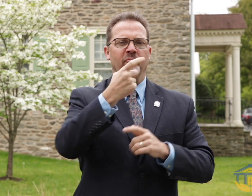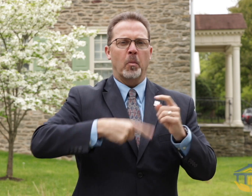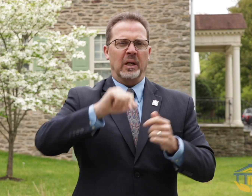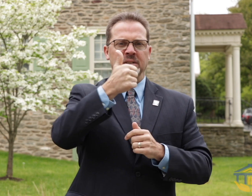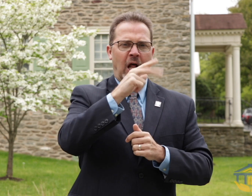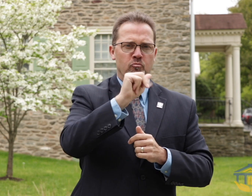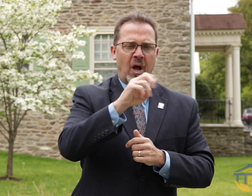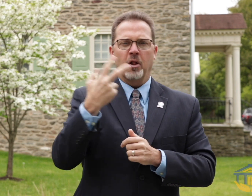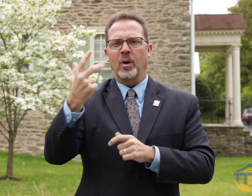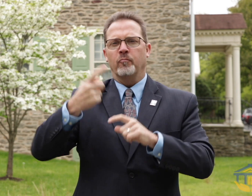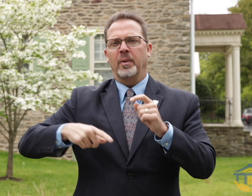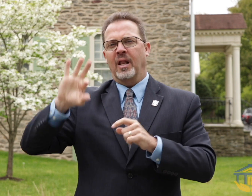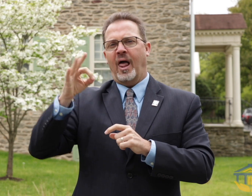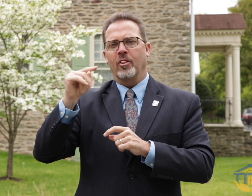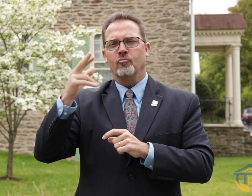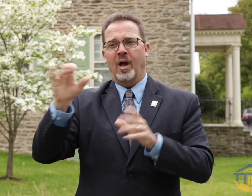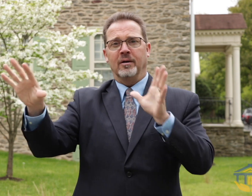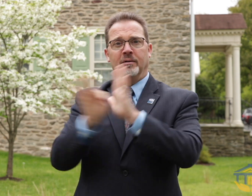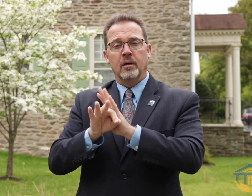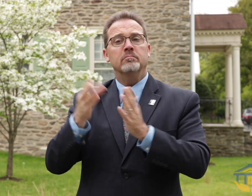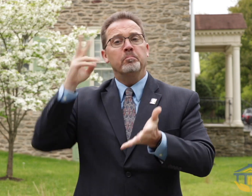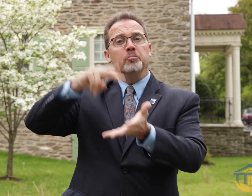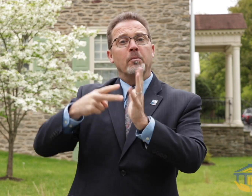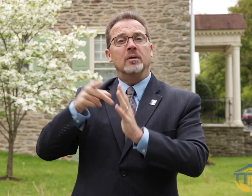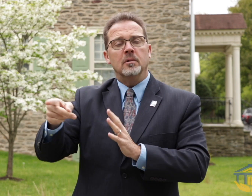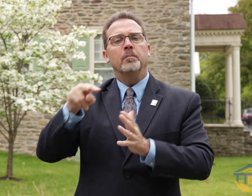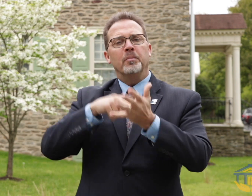this year. Three from 10th grade and three from 9th grade. The students